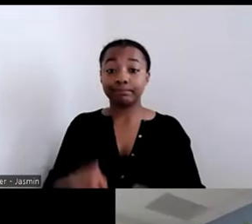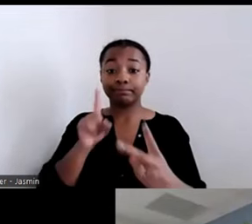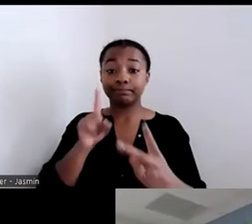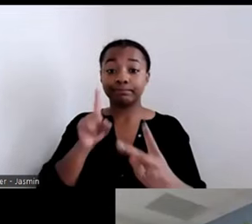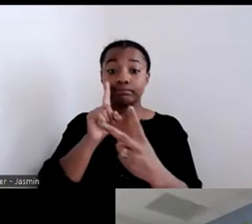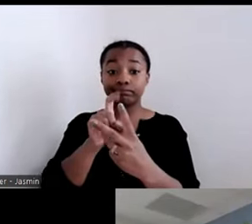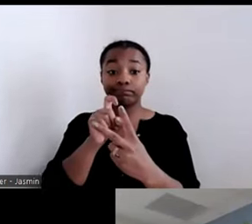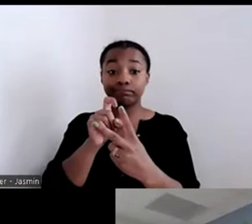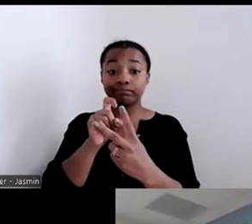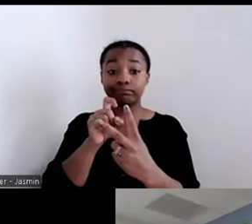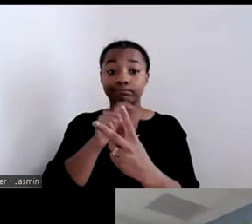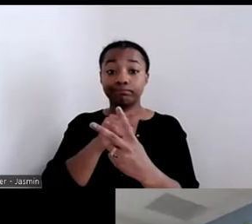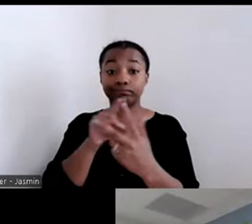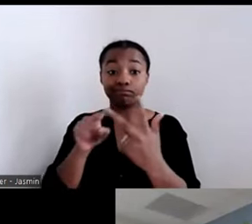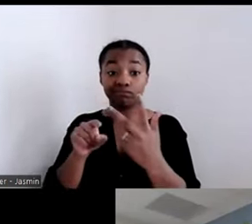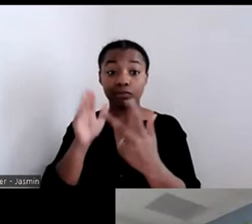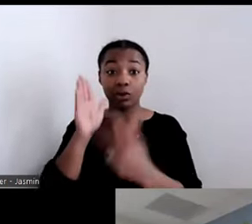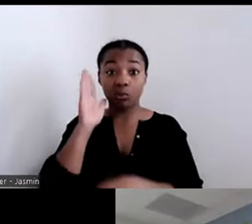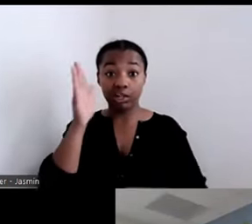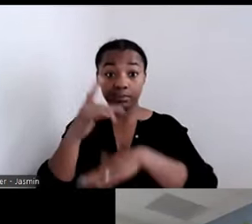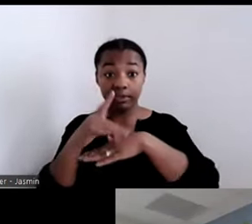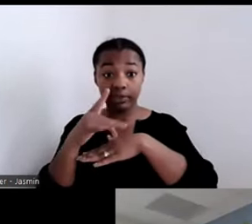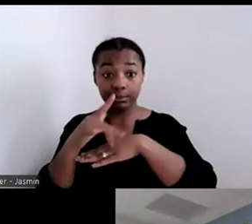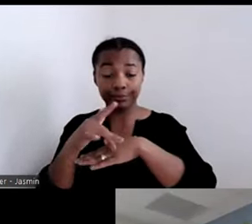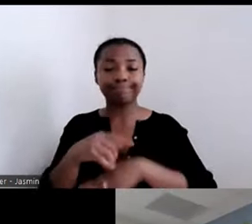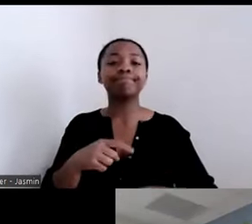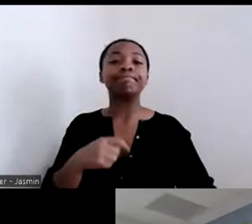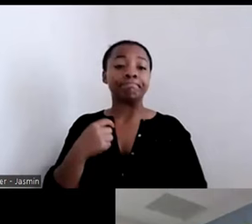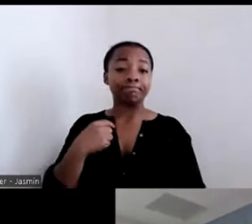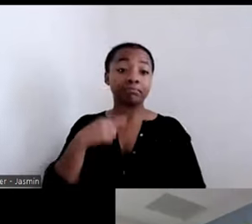I saw someone put a link in the chat.